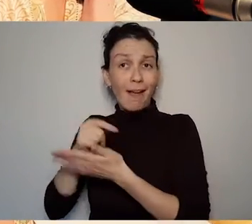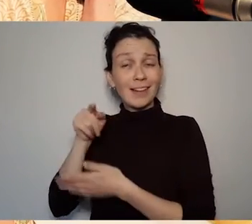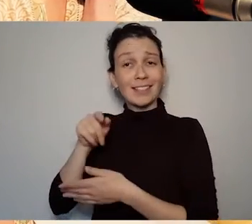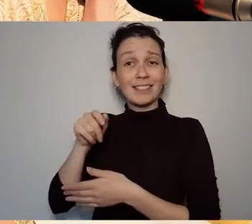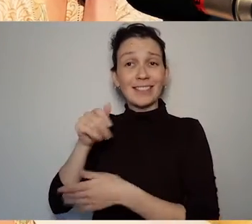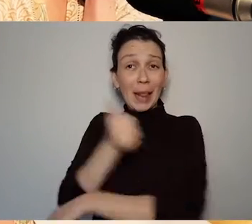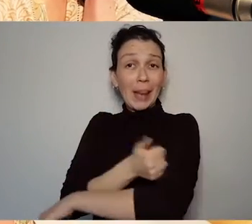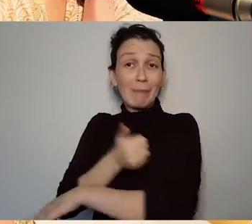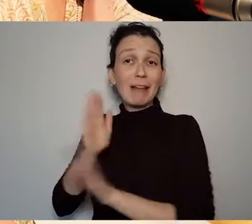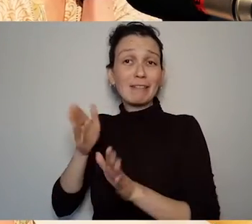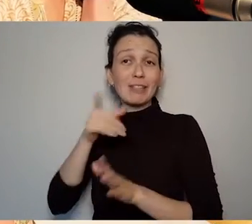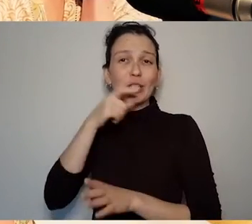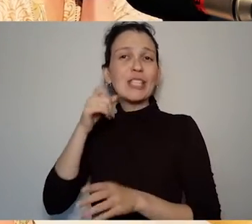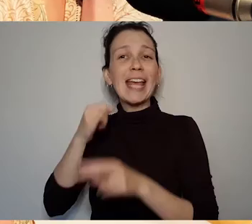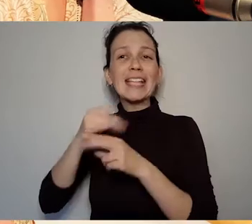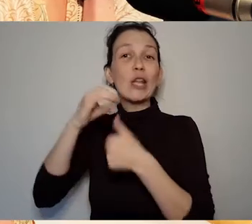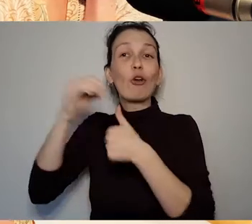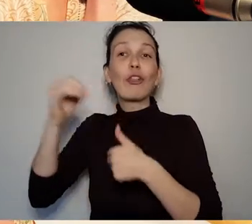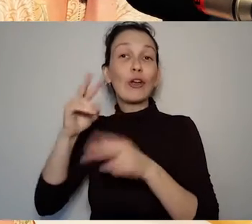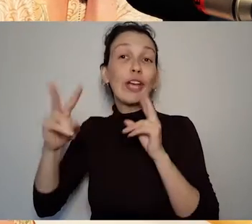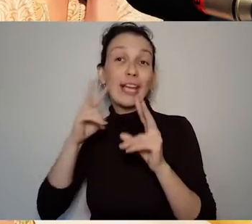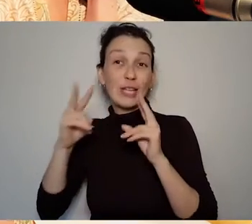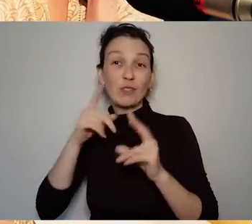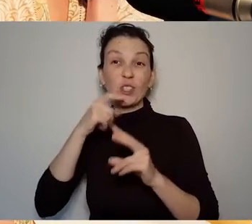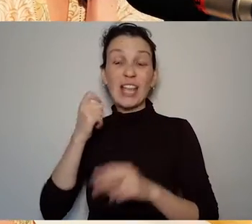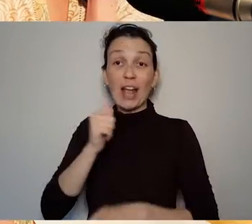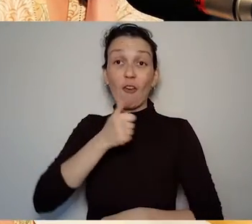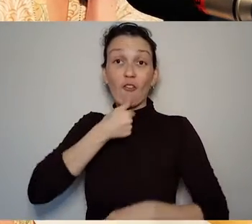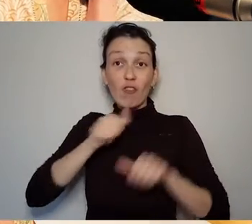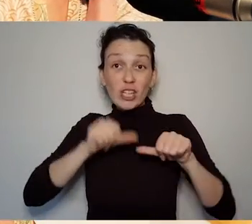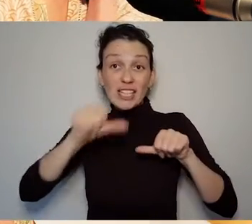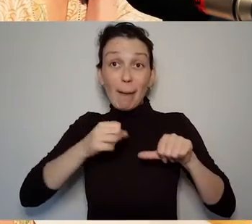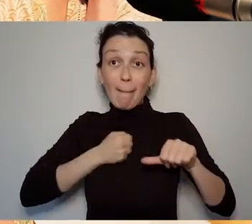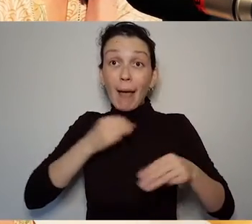I rip up the script. She's not interested in the words that come out of the mouth